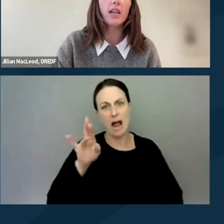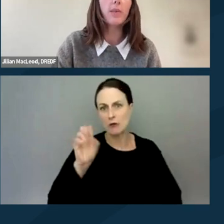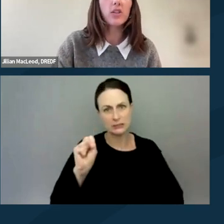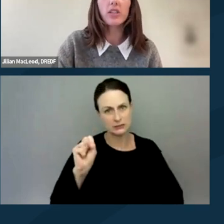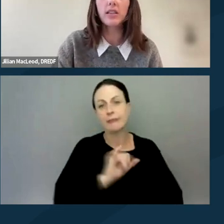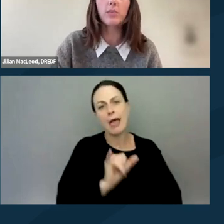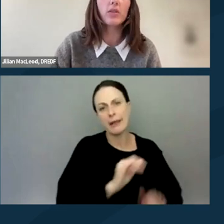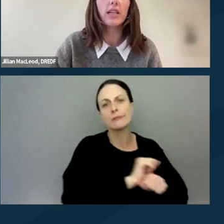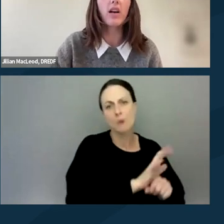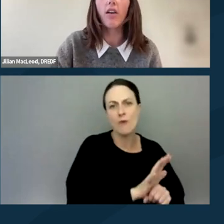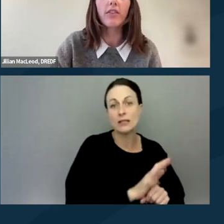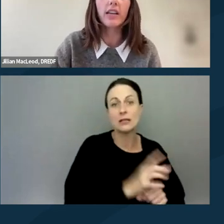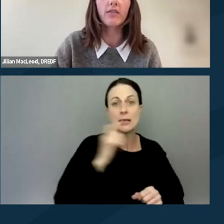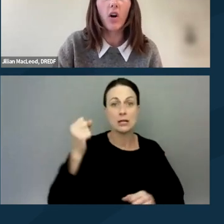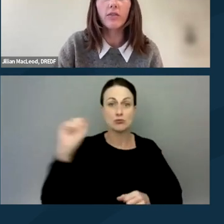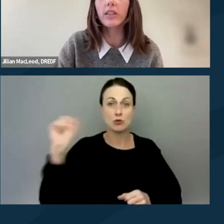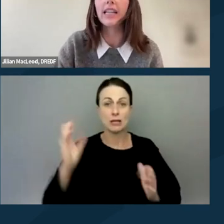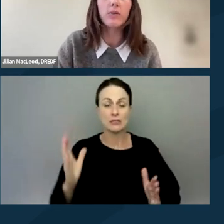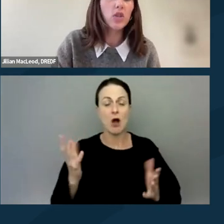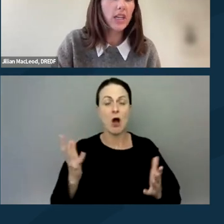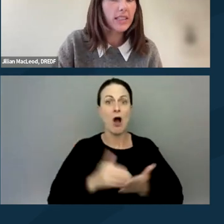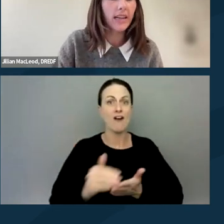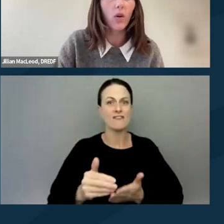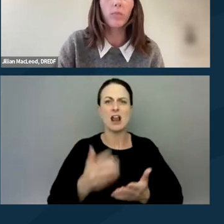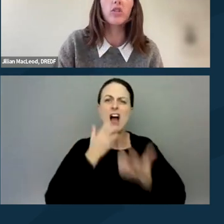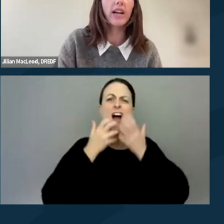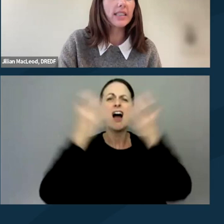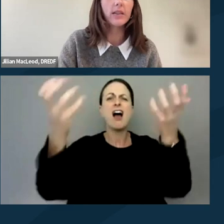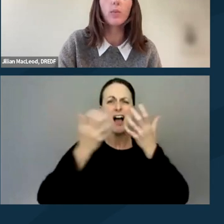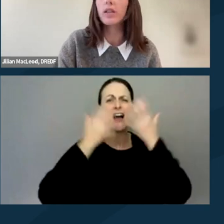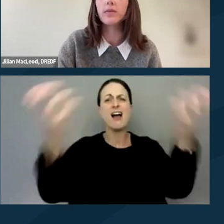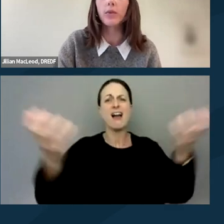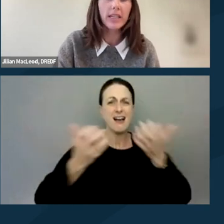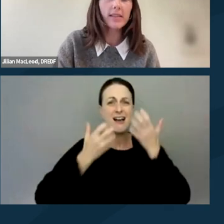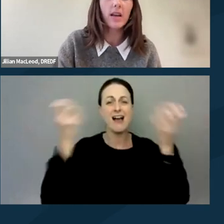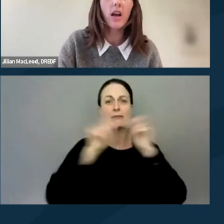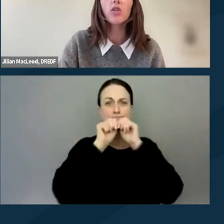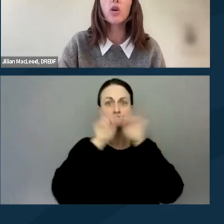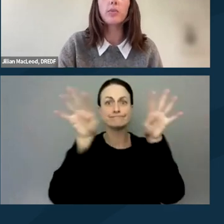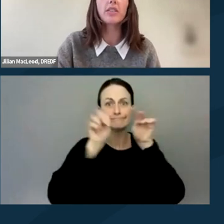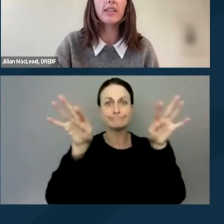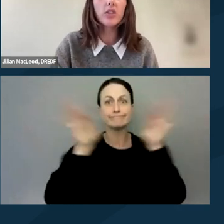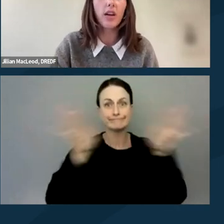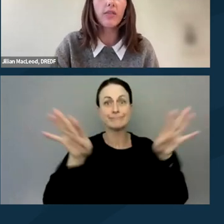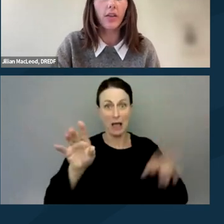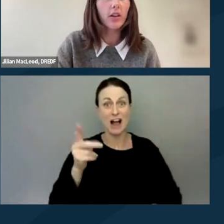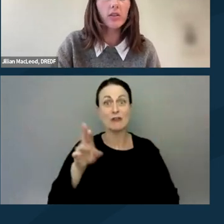especially since protests often involve loud chanting or projecting one's voice. So to protect yourself and others,